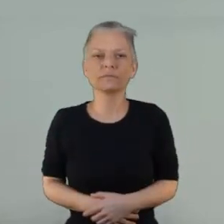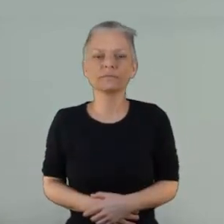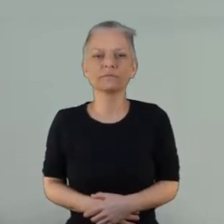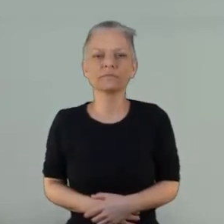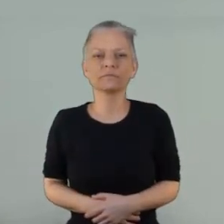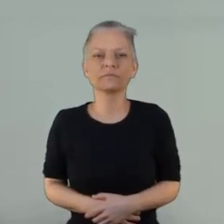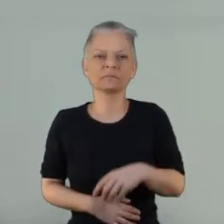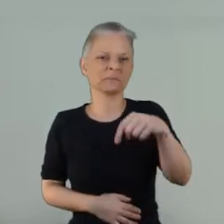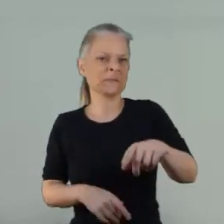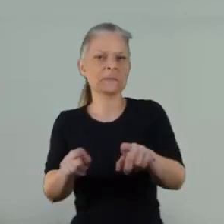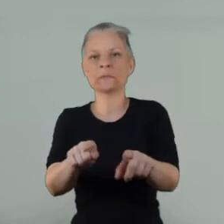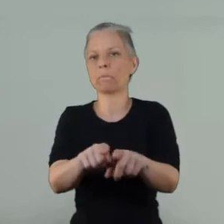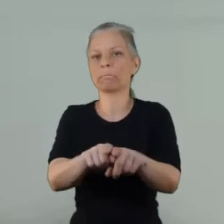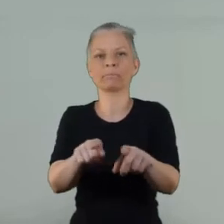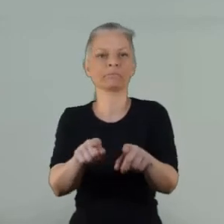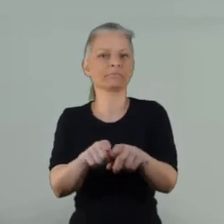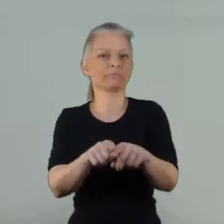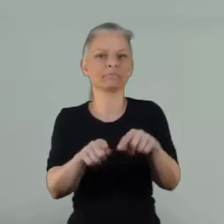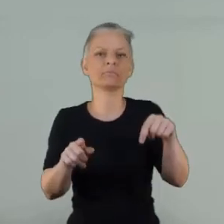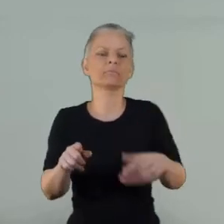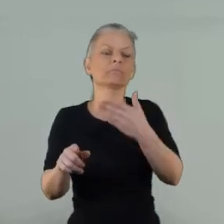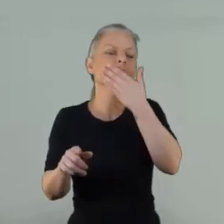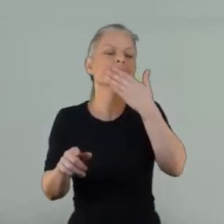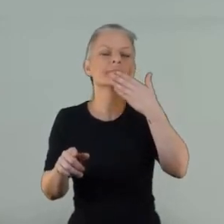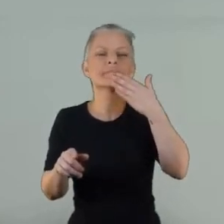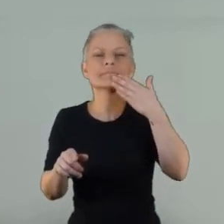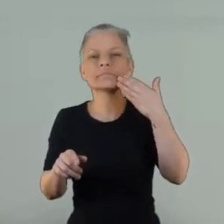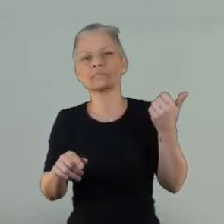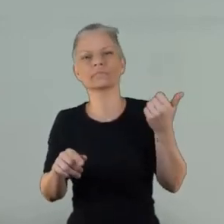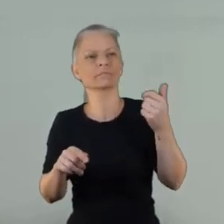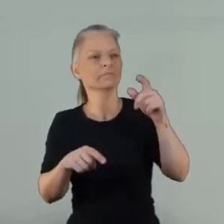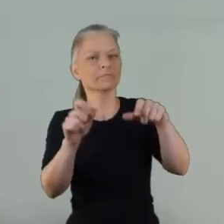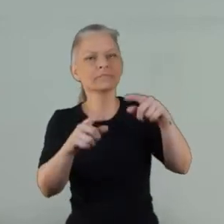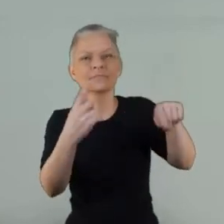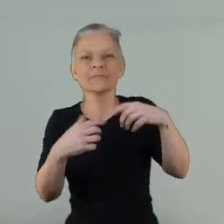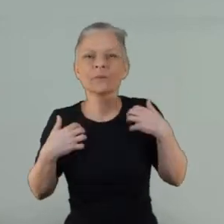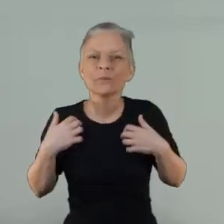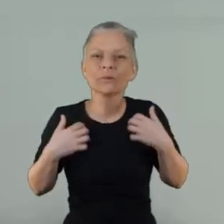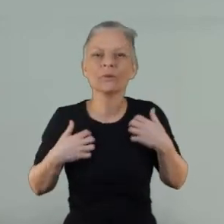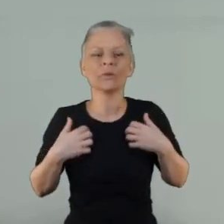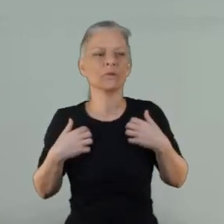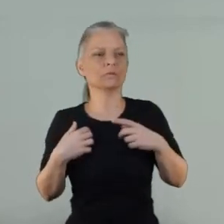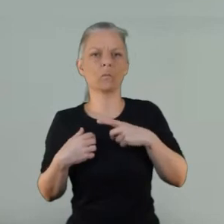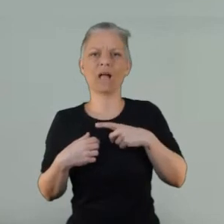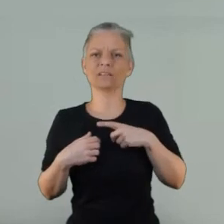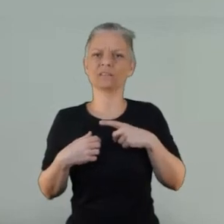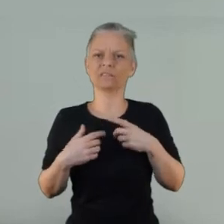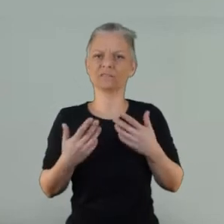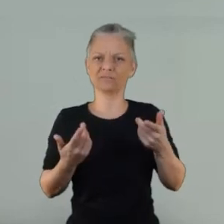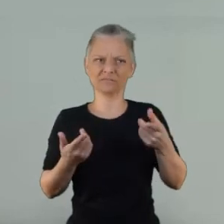by thinking this but other people being like “no like I agree I've felt something similar”. So having that was really helpful for me.